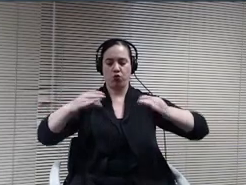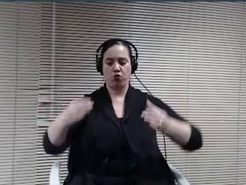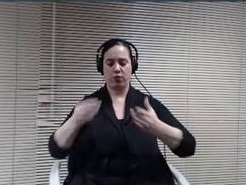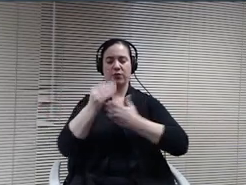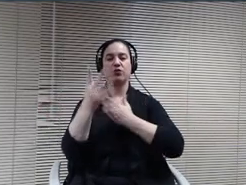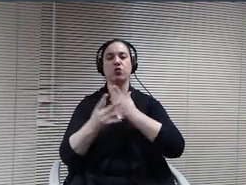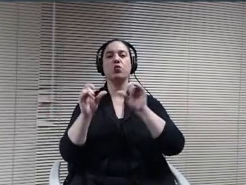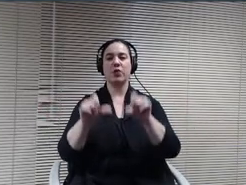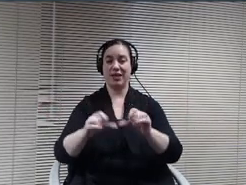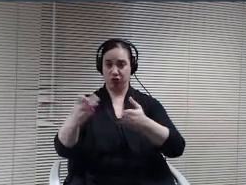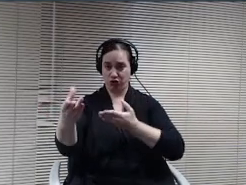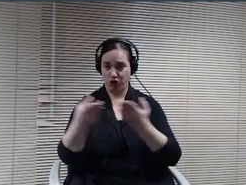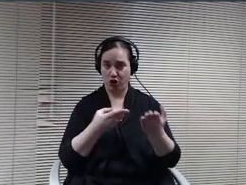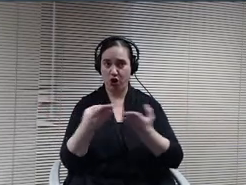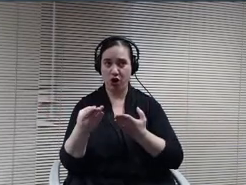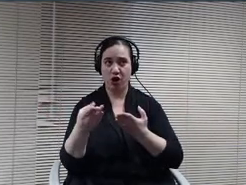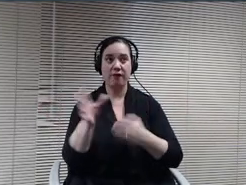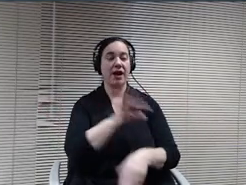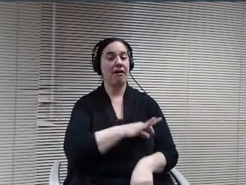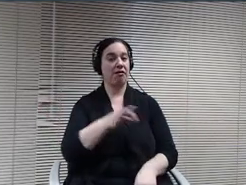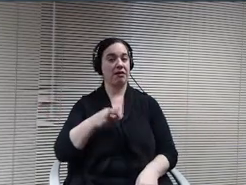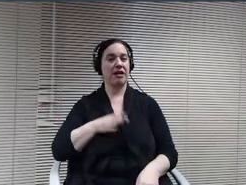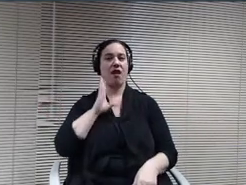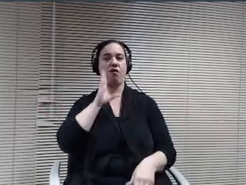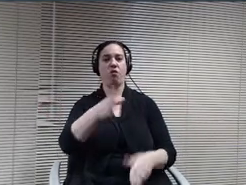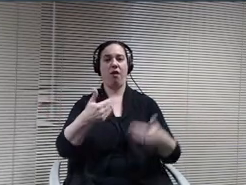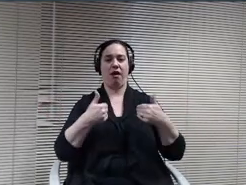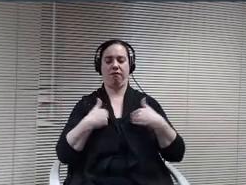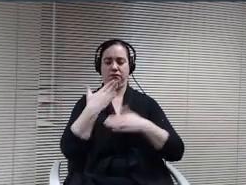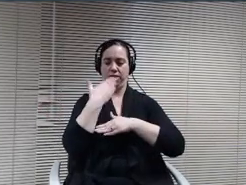kind of a better understanding of who to refer to that program,